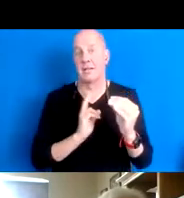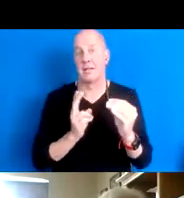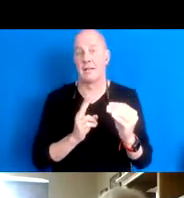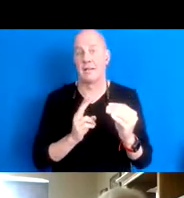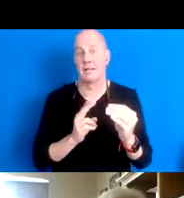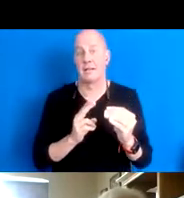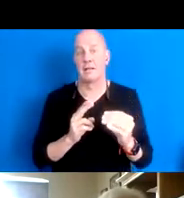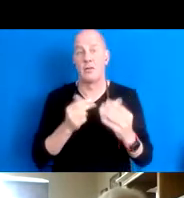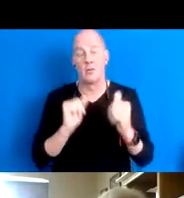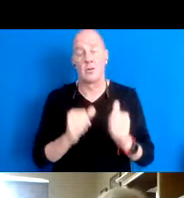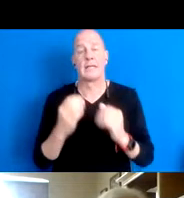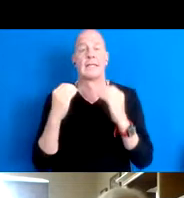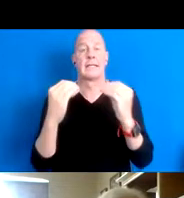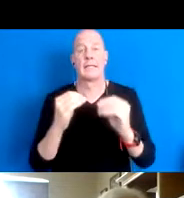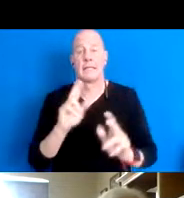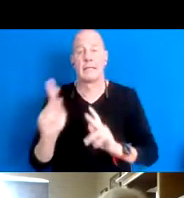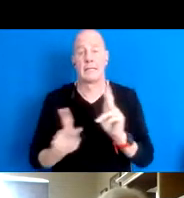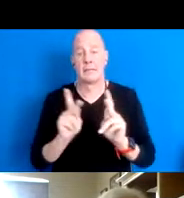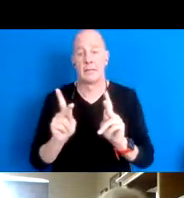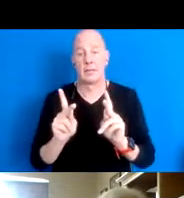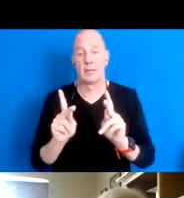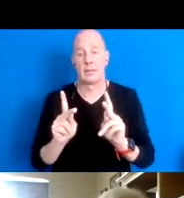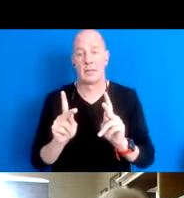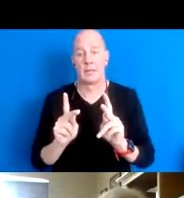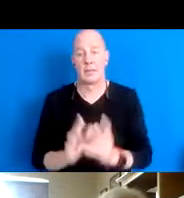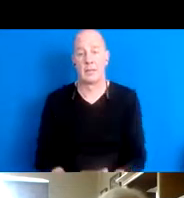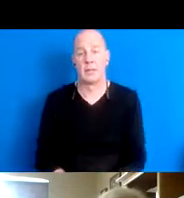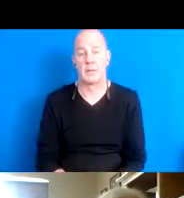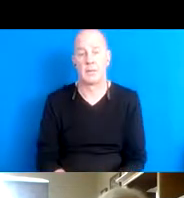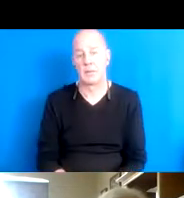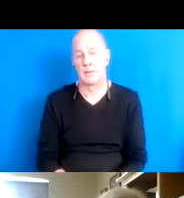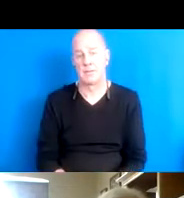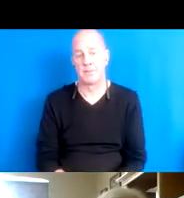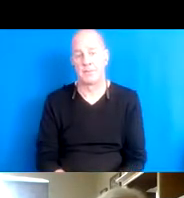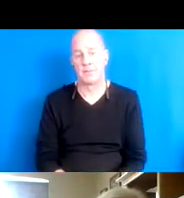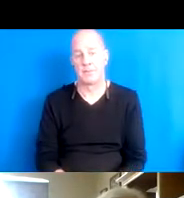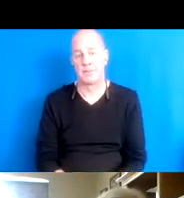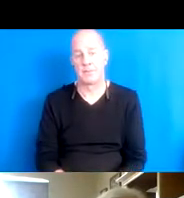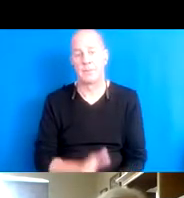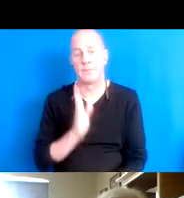people you know 15:41:03 about interdependence, you know,